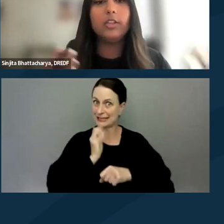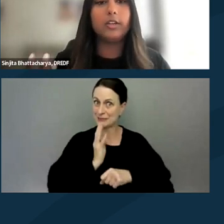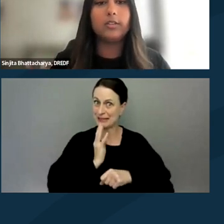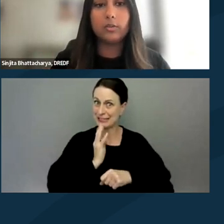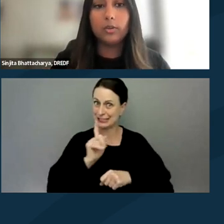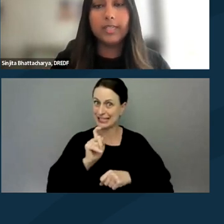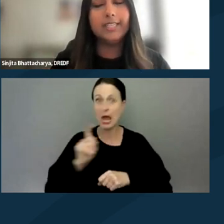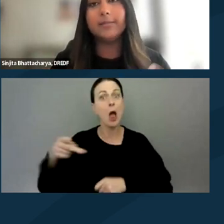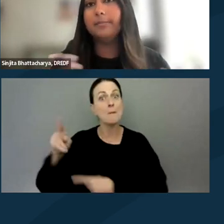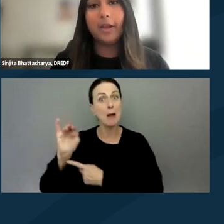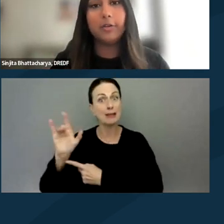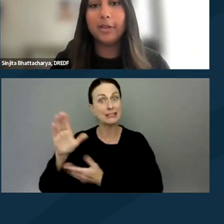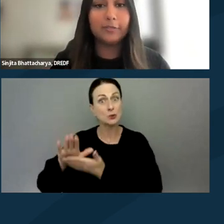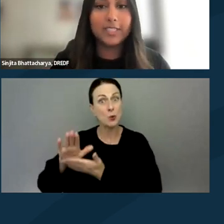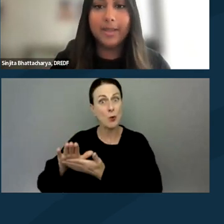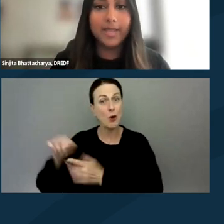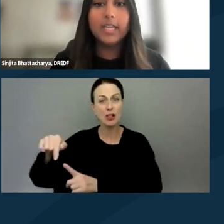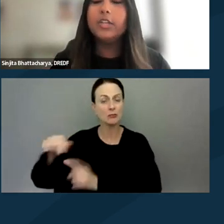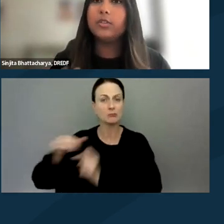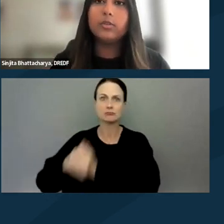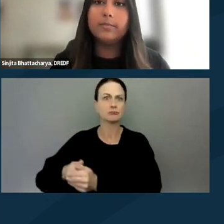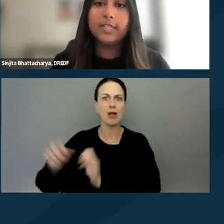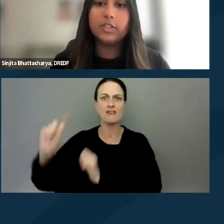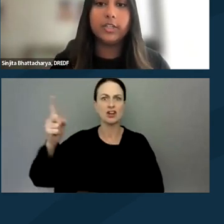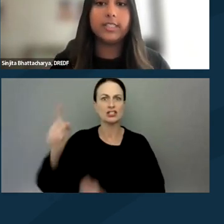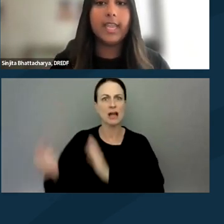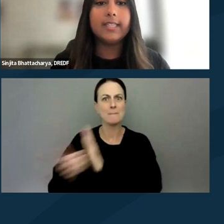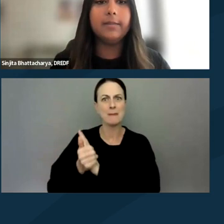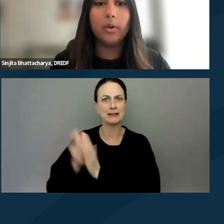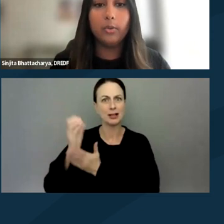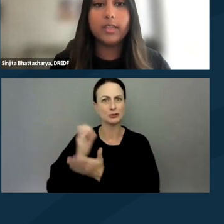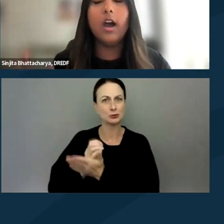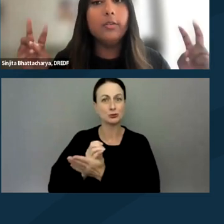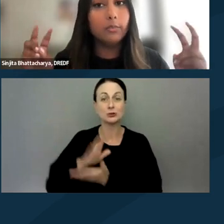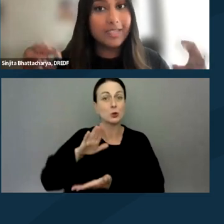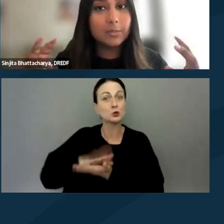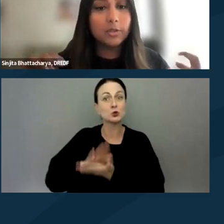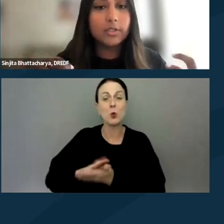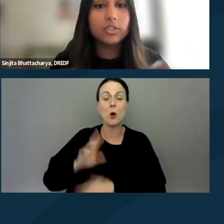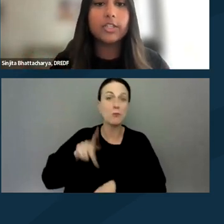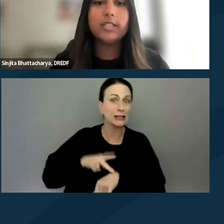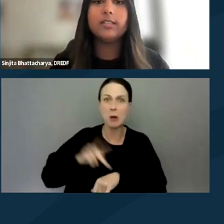your school is bound by the First Amendment. So school administrators can't impose unreasonable restrictions